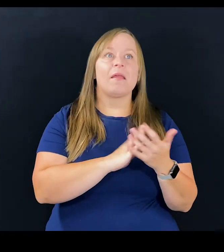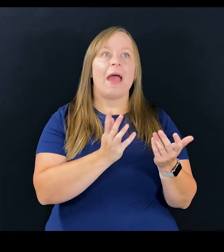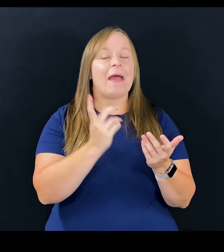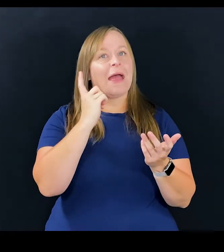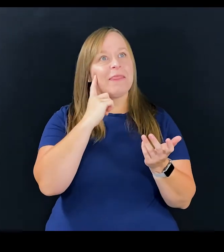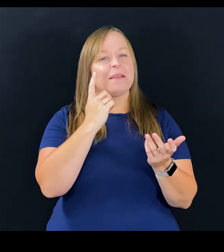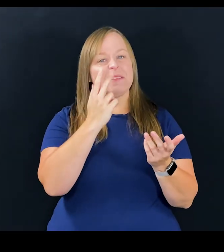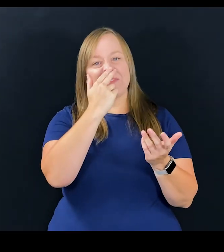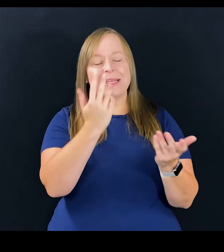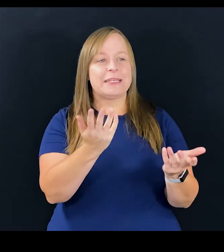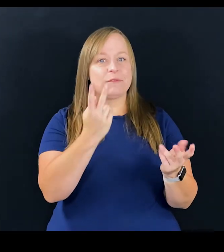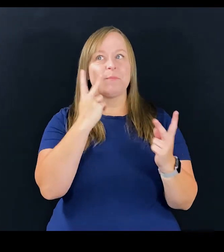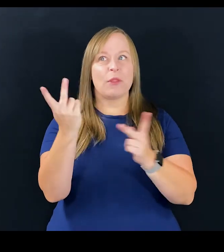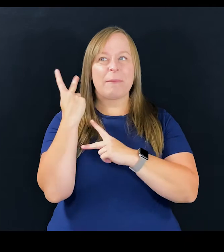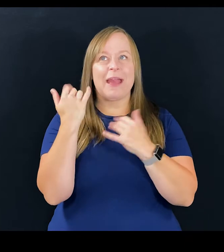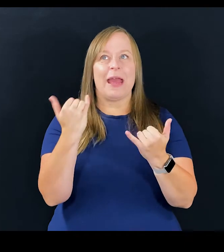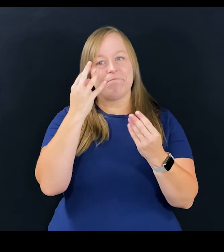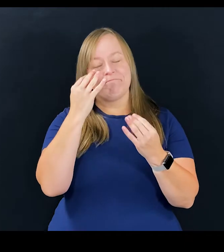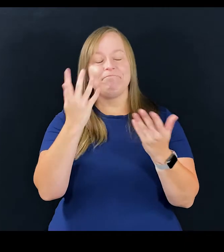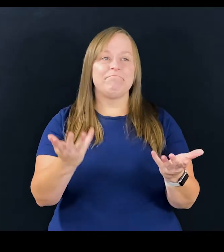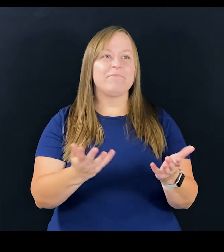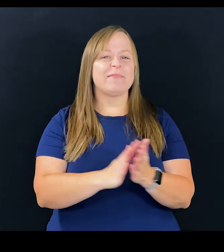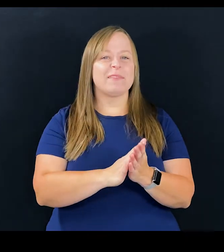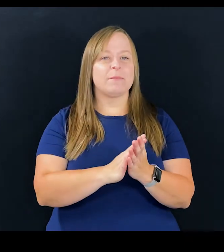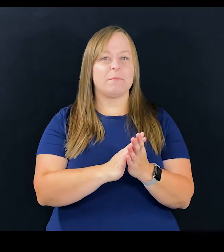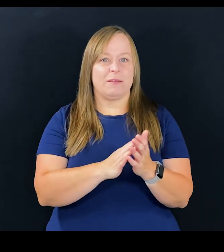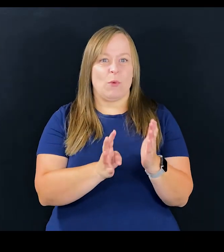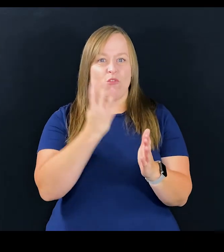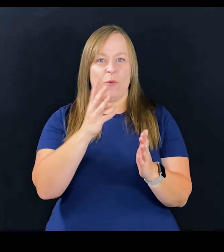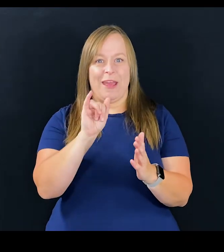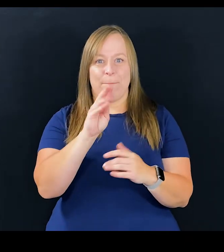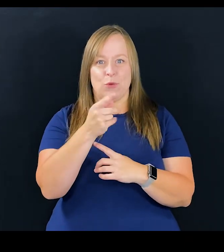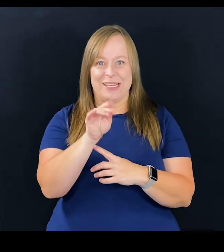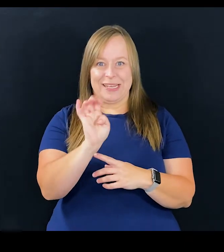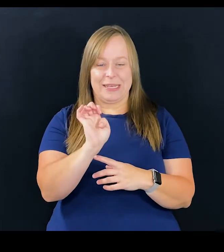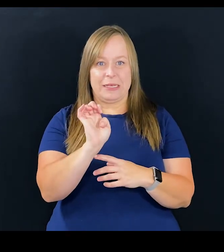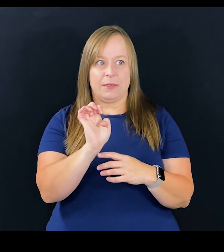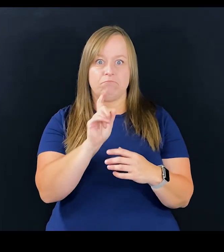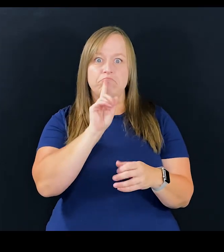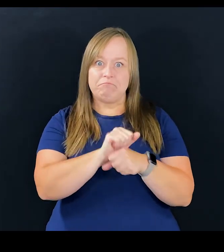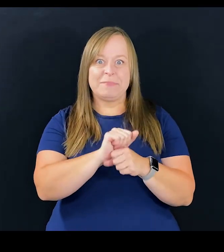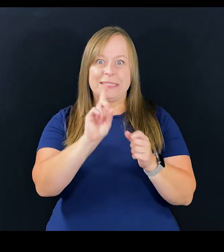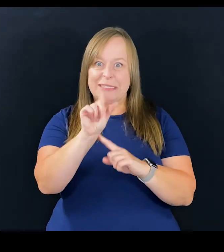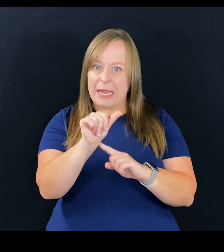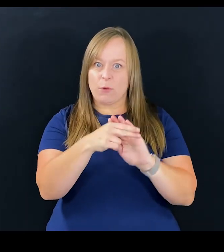And it's funny looking back on it now, being a quadruple amputee, profoundly disabled,